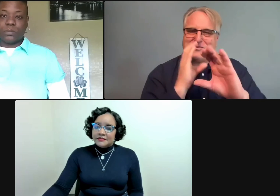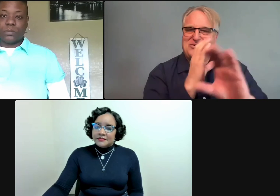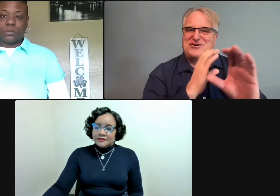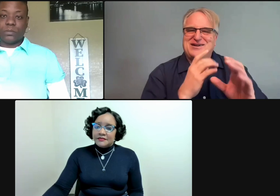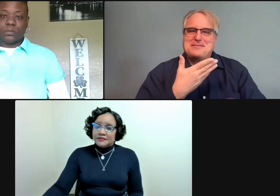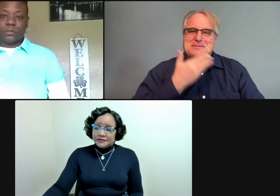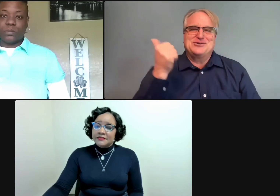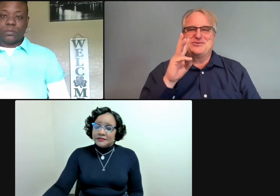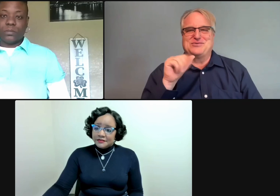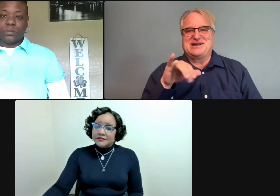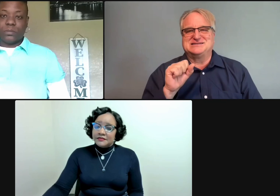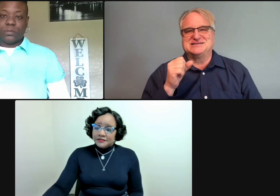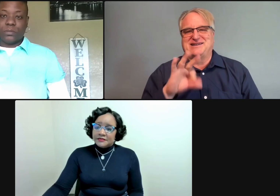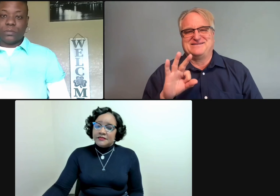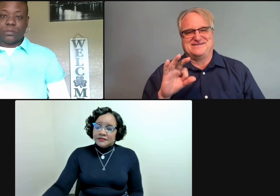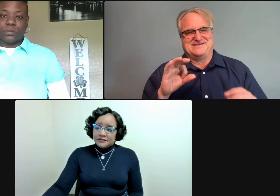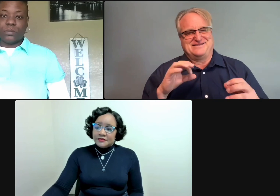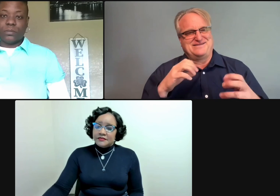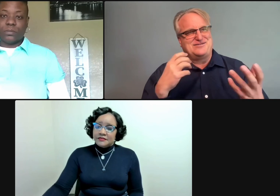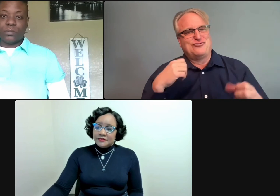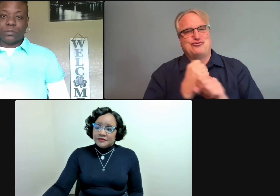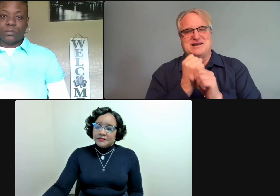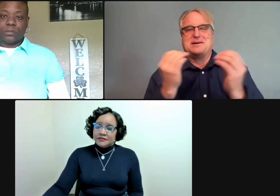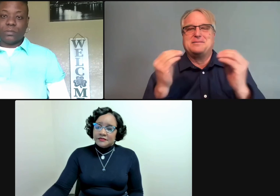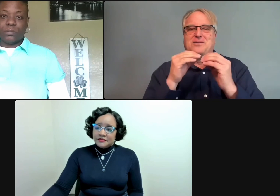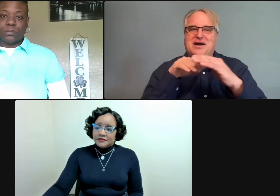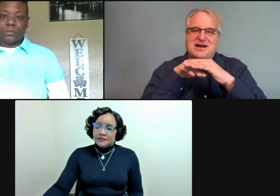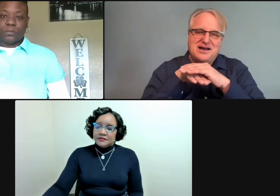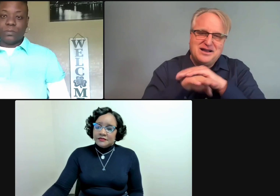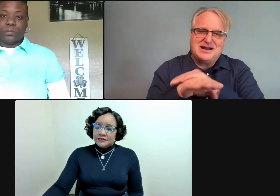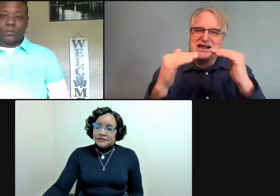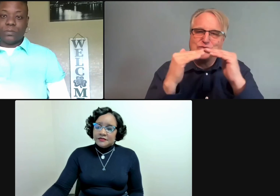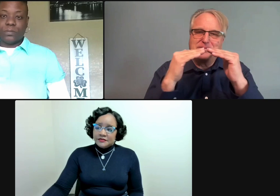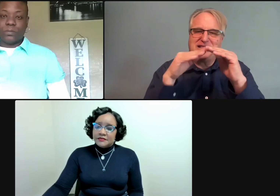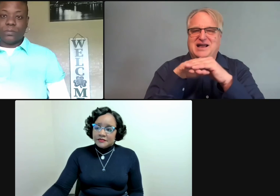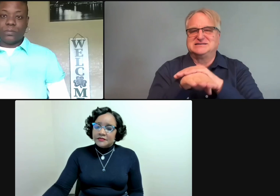And then deaf people are also suffering. We have to be willing to discuss different ways of approaching